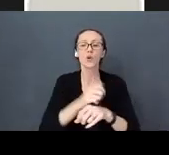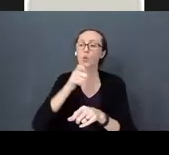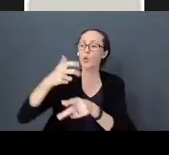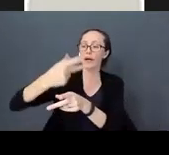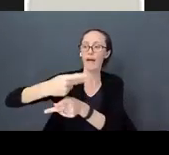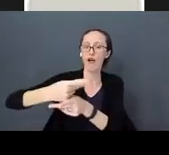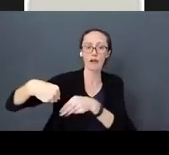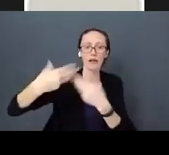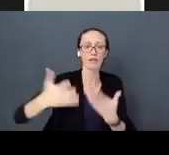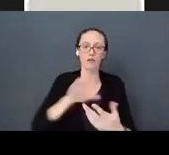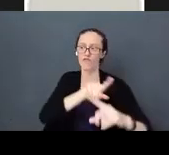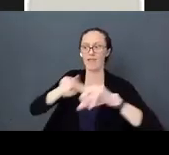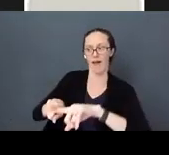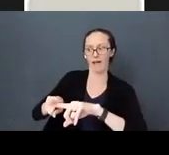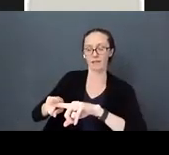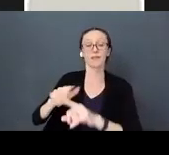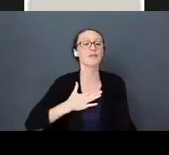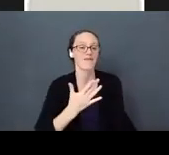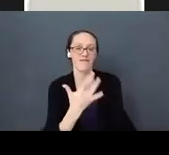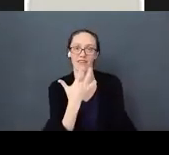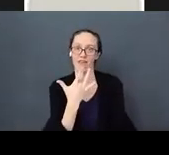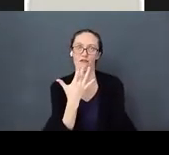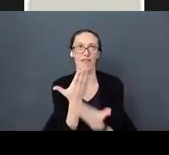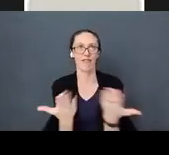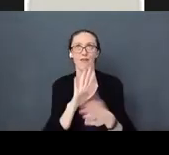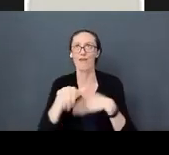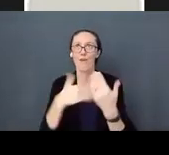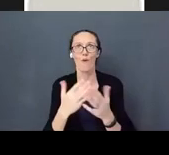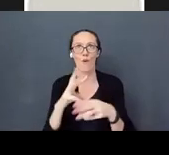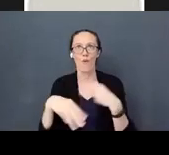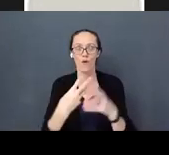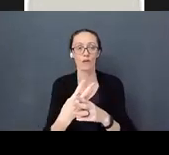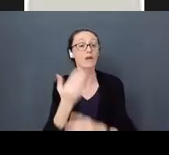Someone to bond with – Baby knows he is special? My favorite thing in the world is when someone